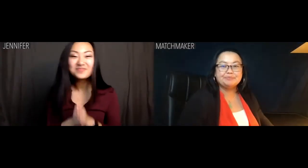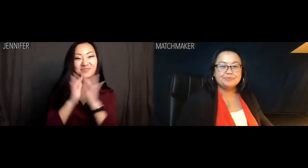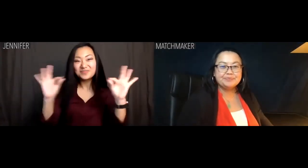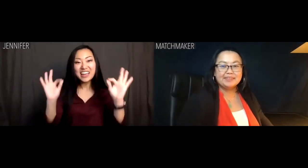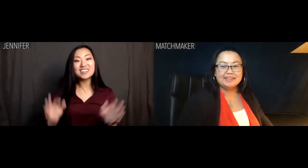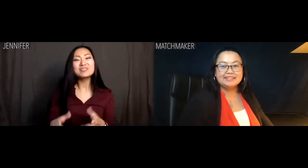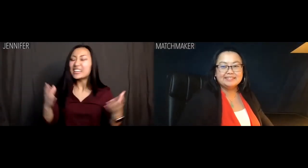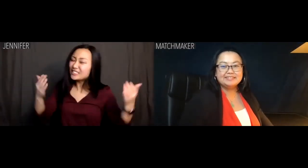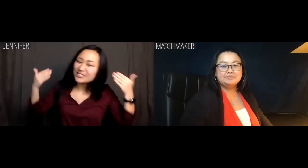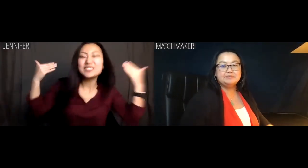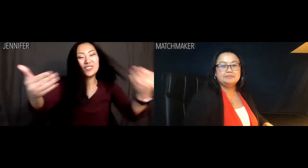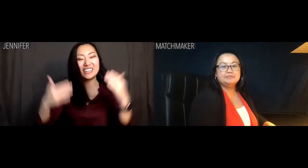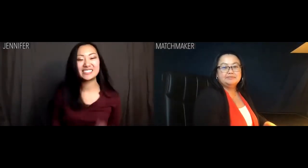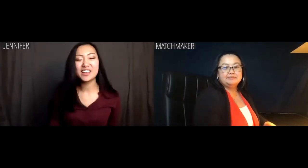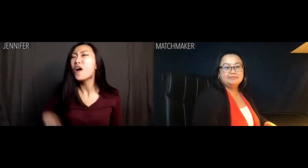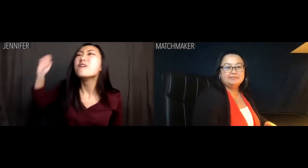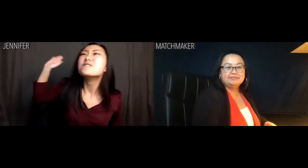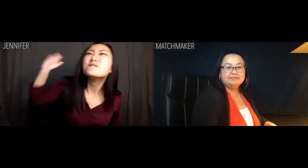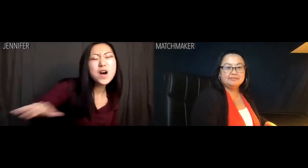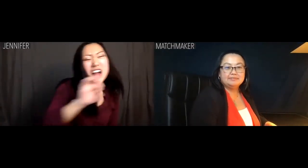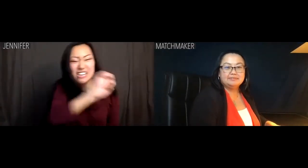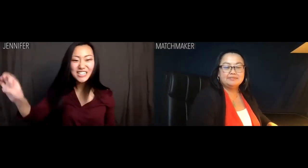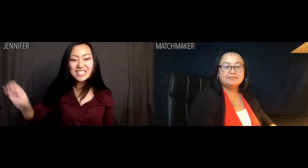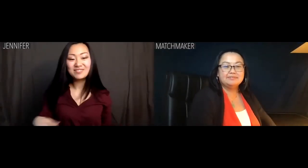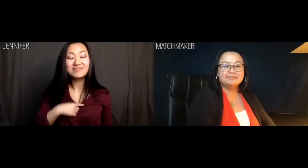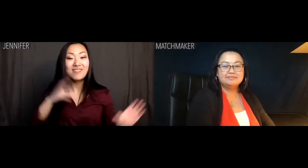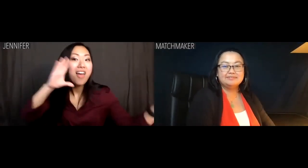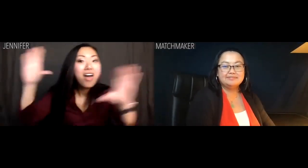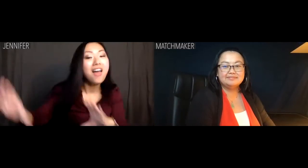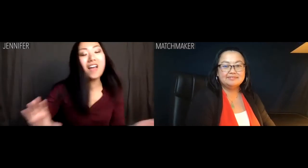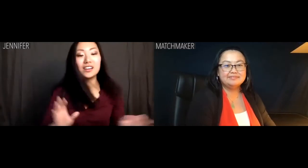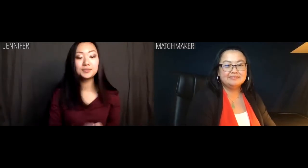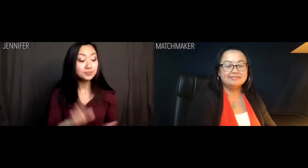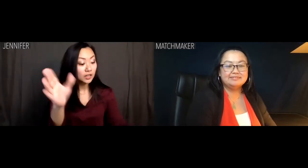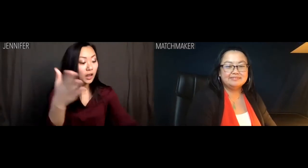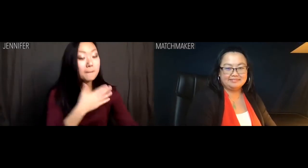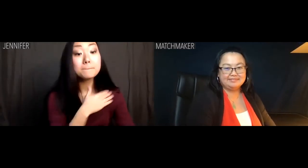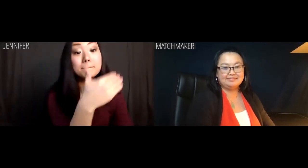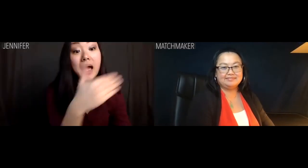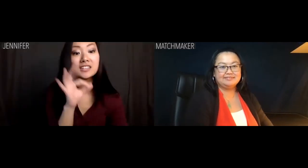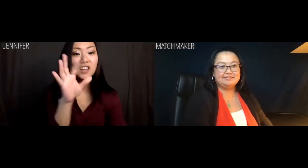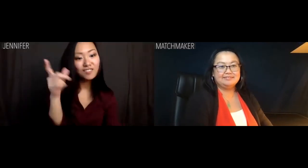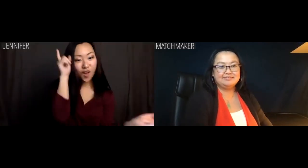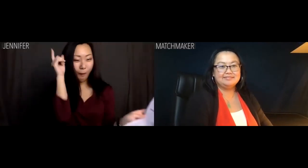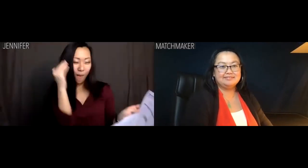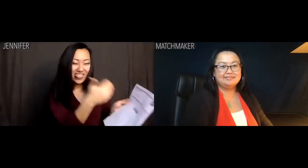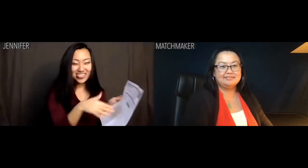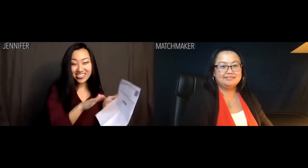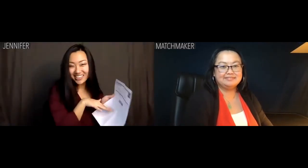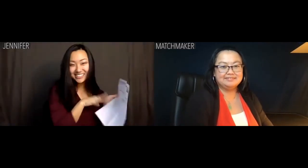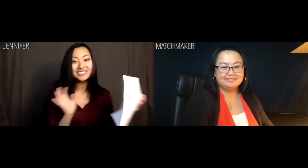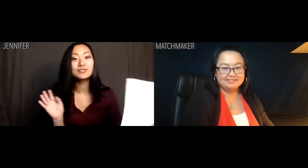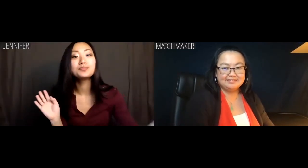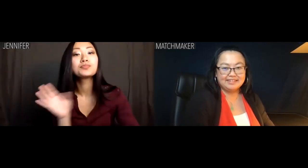Jennifer: Great. So let's do this! Full eastern! I stayed up all night. Here is a list of my turn-ons.